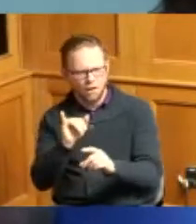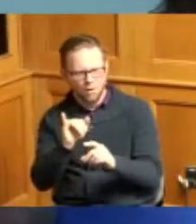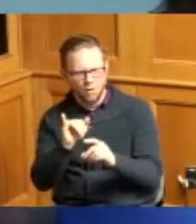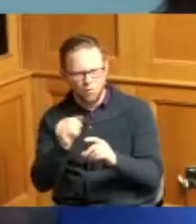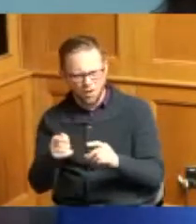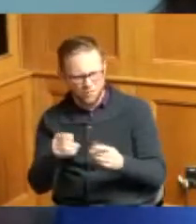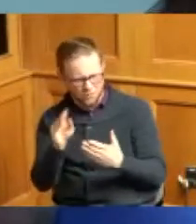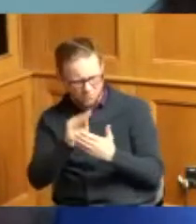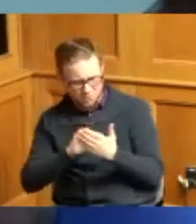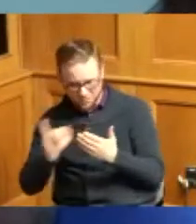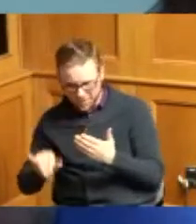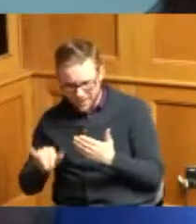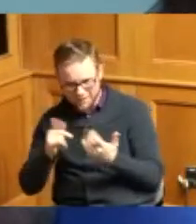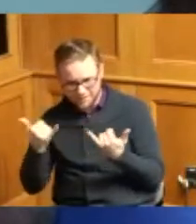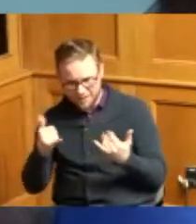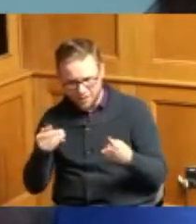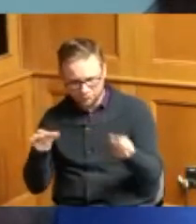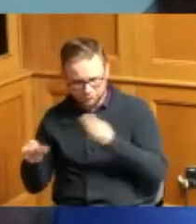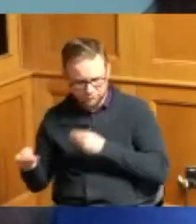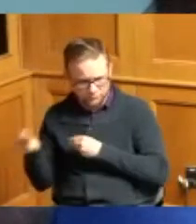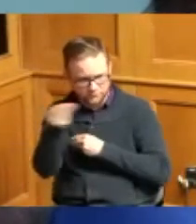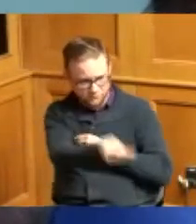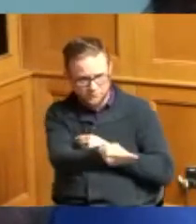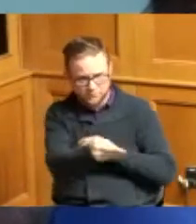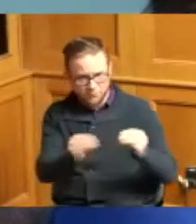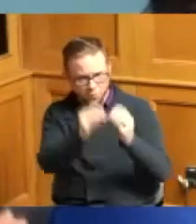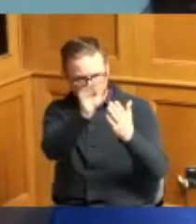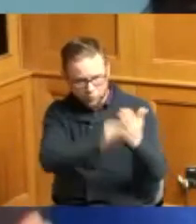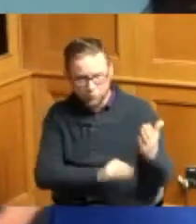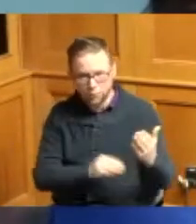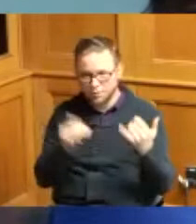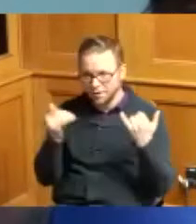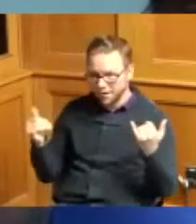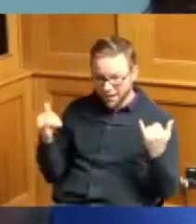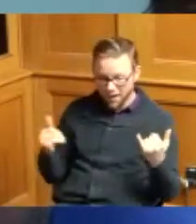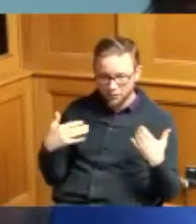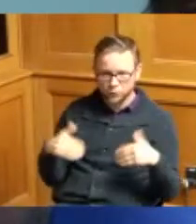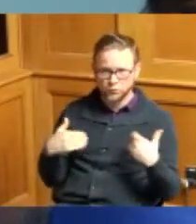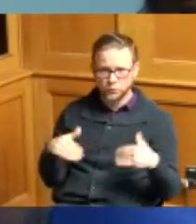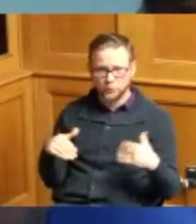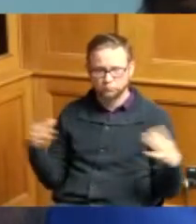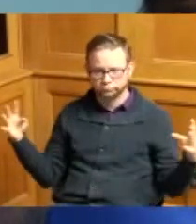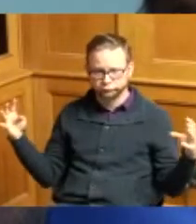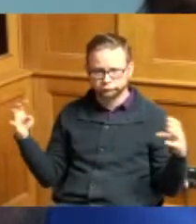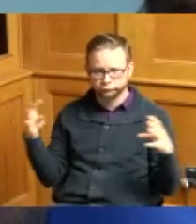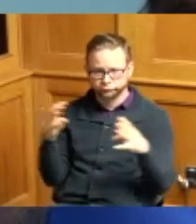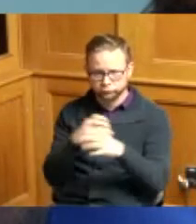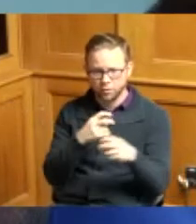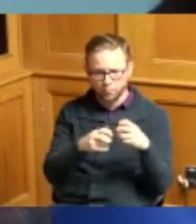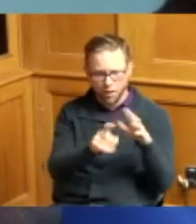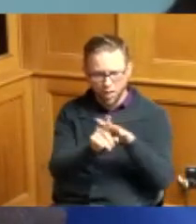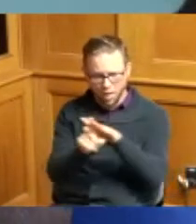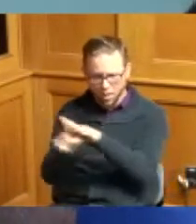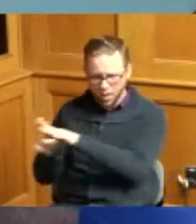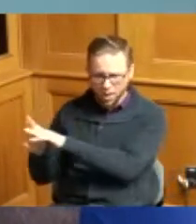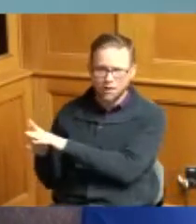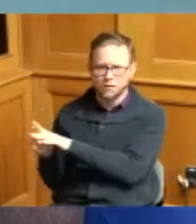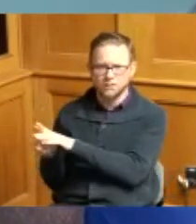that now fill this one out okay now you've opened up you know a problem that I guess since the 1800s